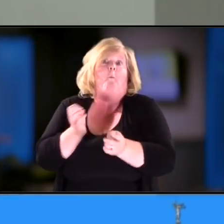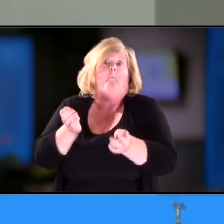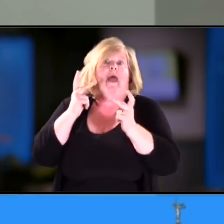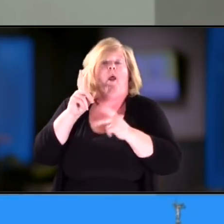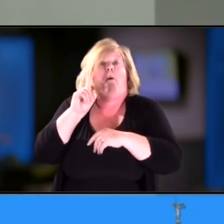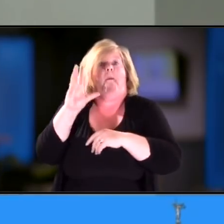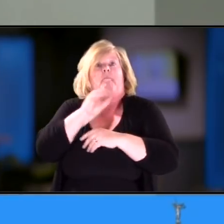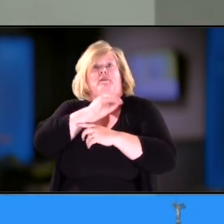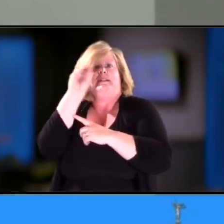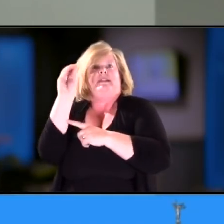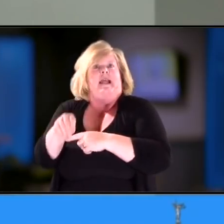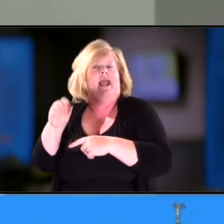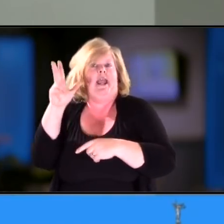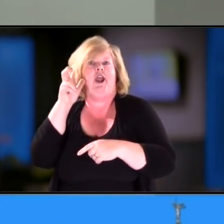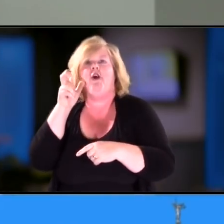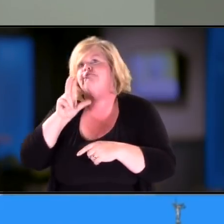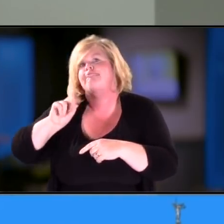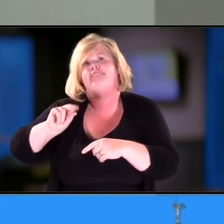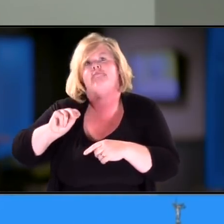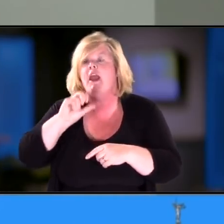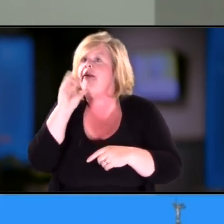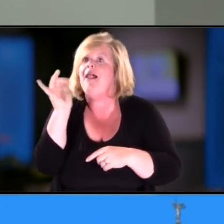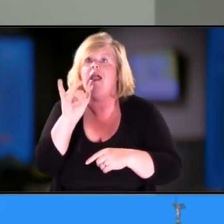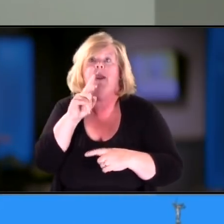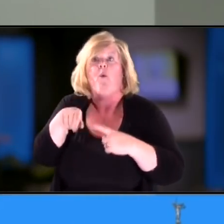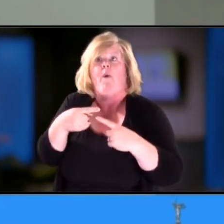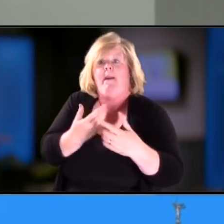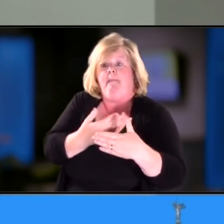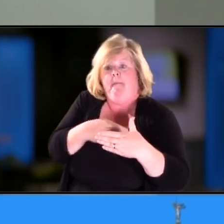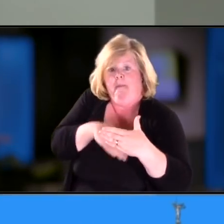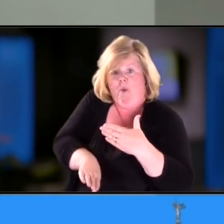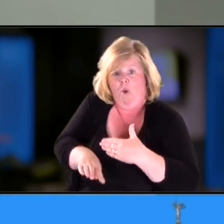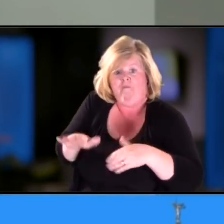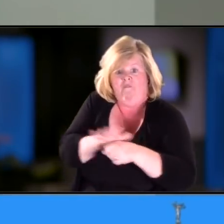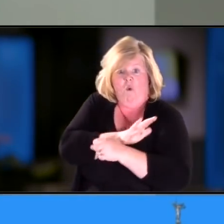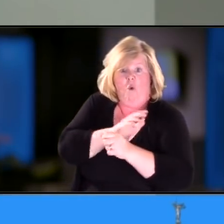like how she heard prior to losing her hearing.